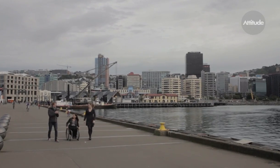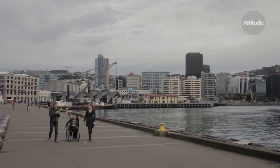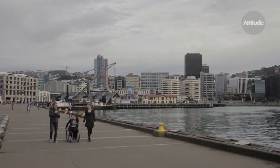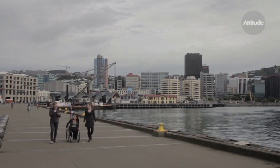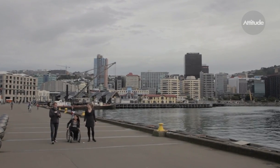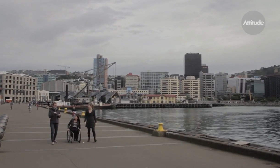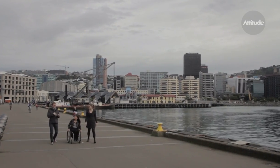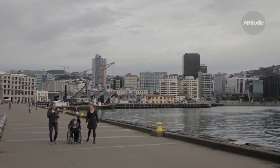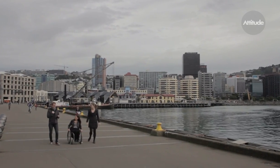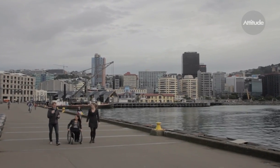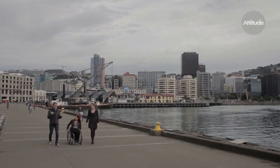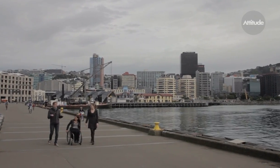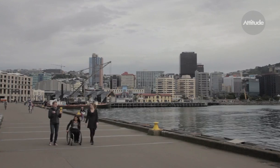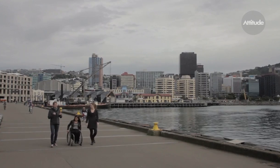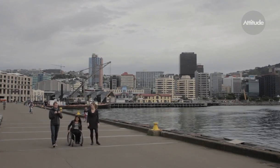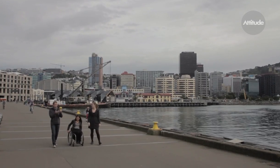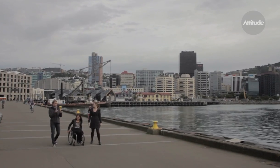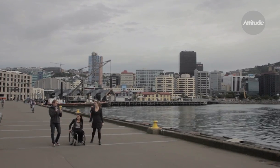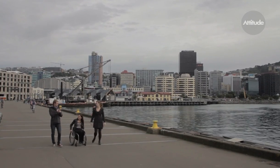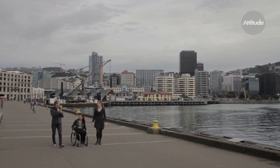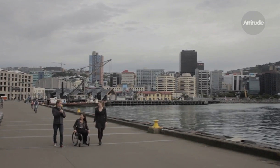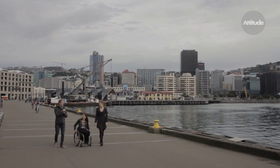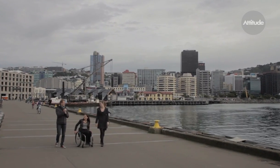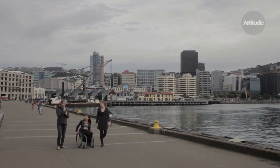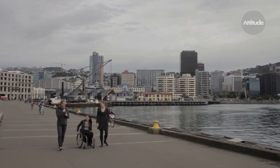We need more funding for interpreters because I feel like I’ve got plenty I could contribute